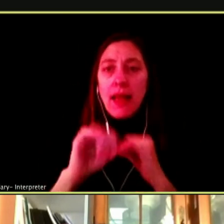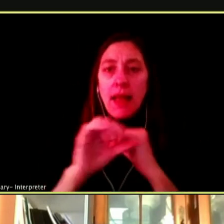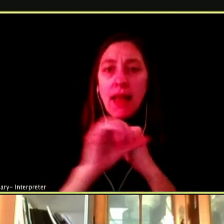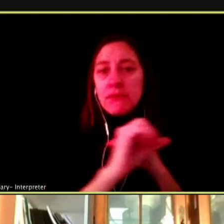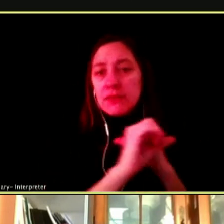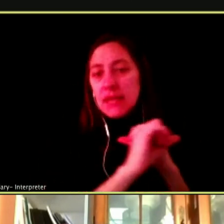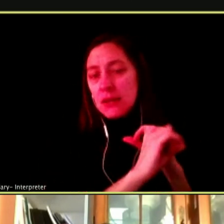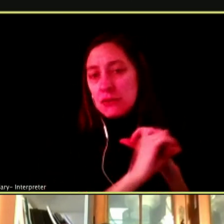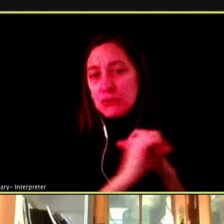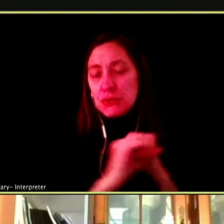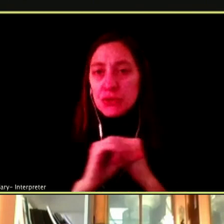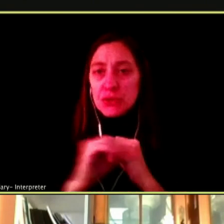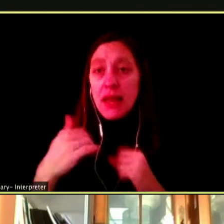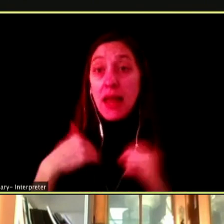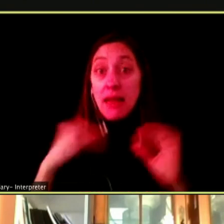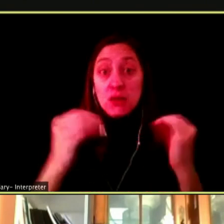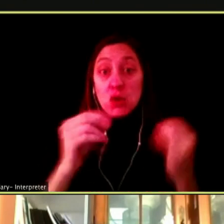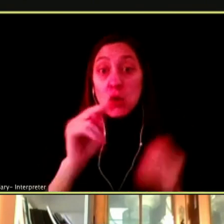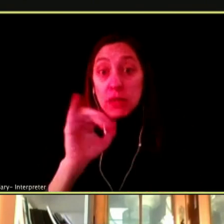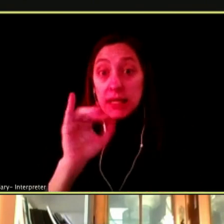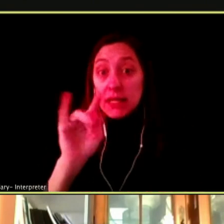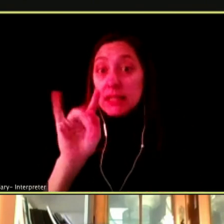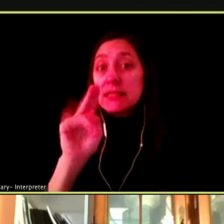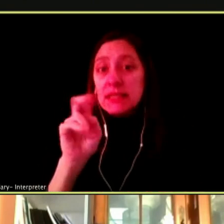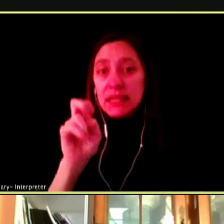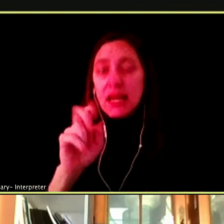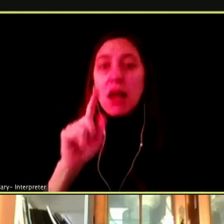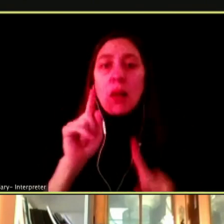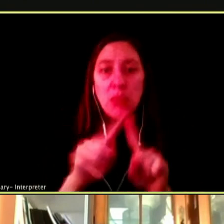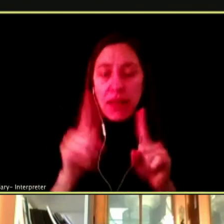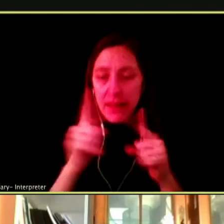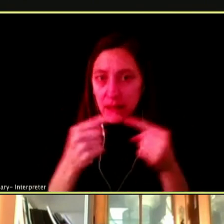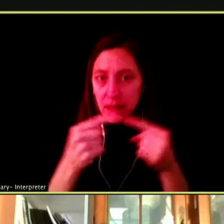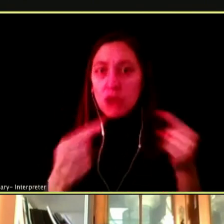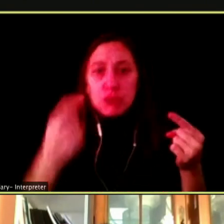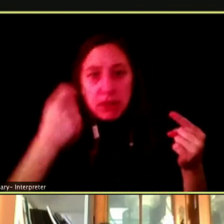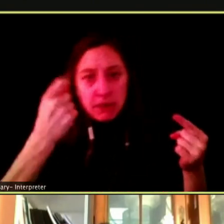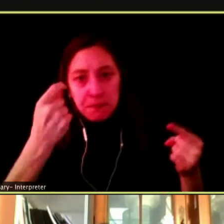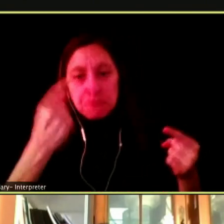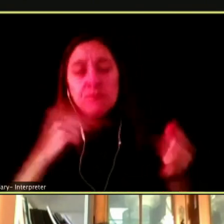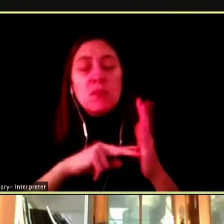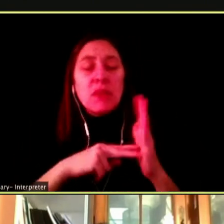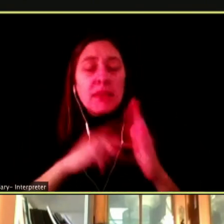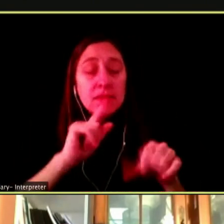AS HAVING NO NICOTINE AT ALL, BUT IN COUNTRY BELIEVE THERE IS ACTUALLY QUITE A TON OF NICOTINE